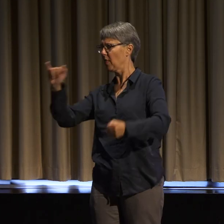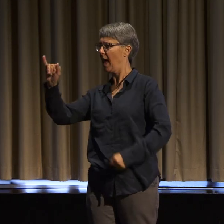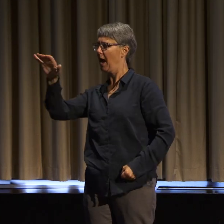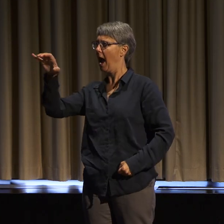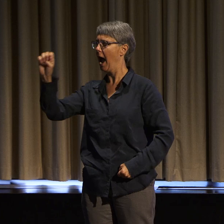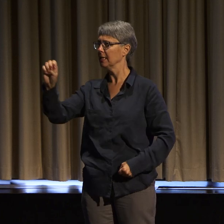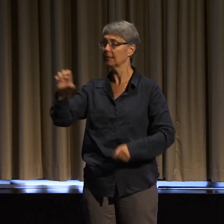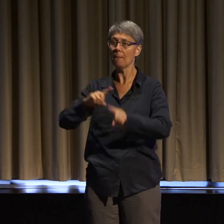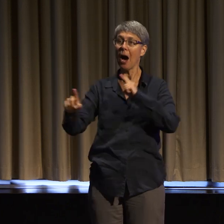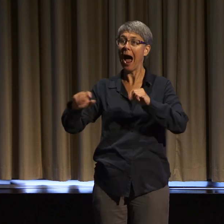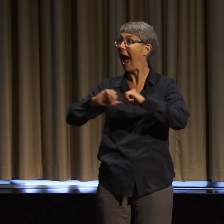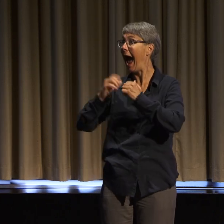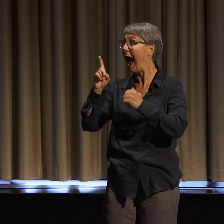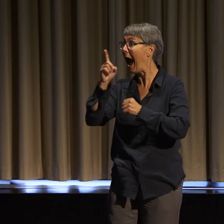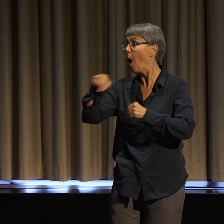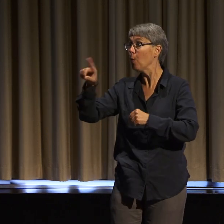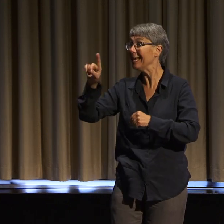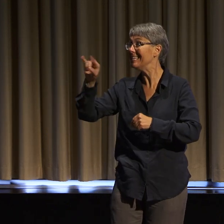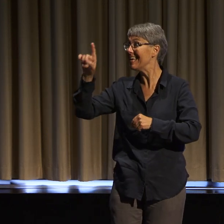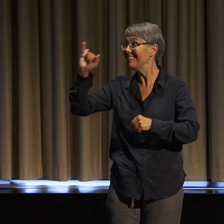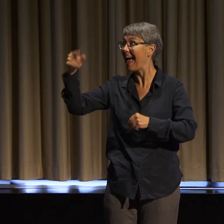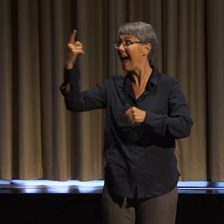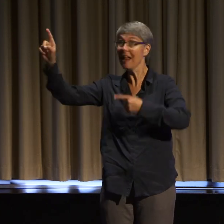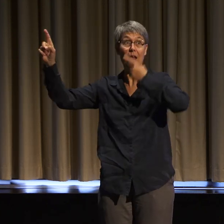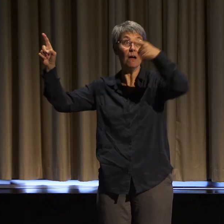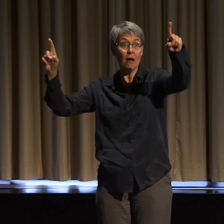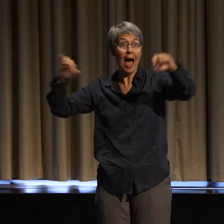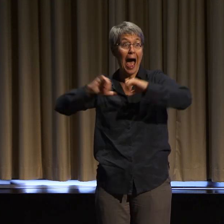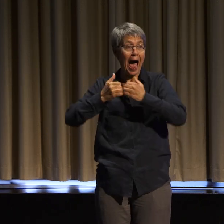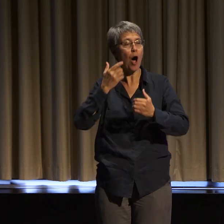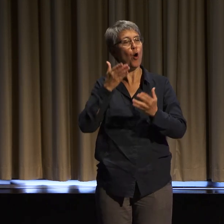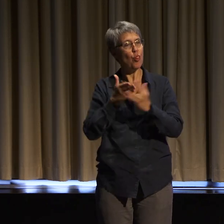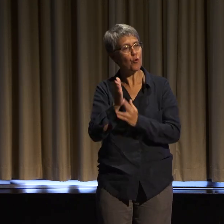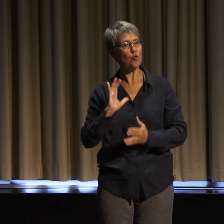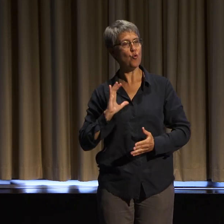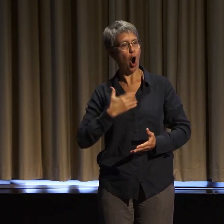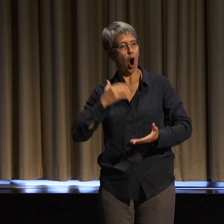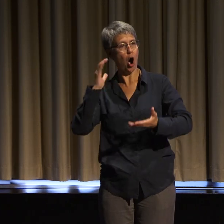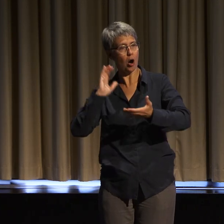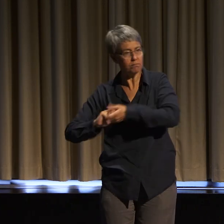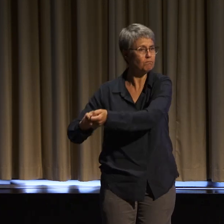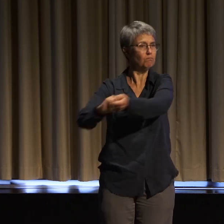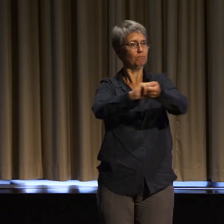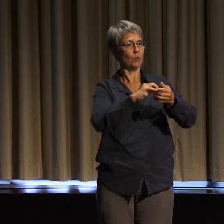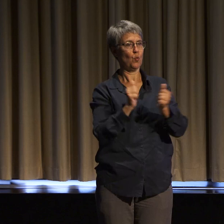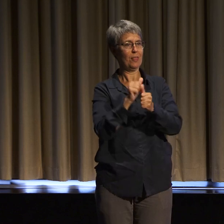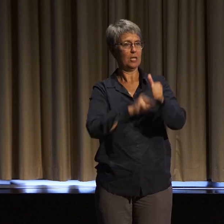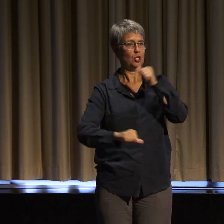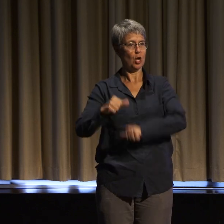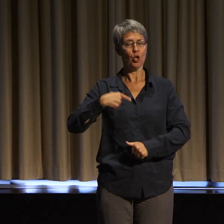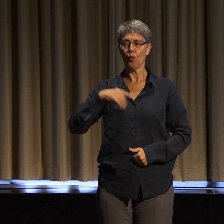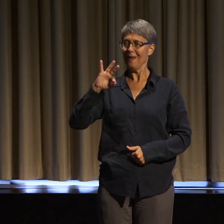for the better, how we were able to make amends with our disabled kin and heal together.